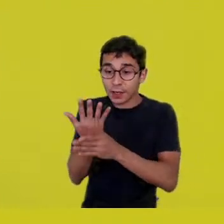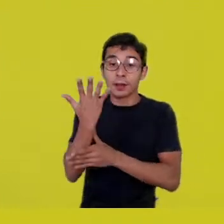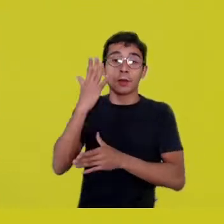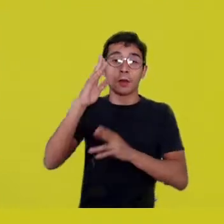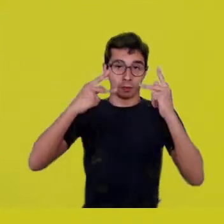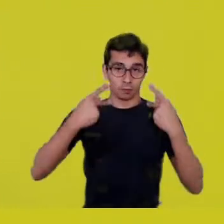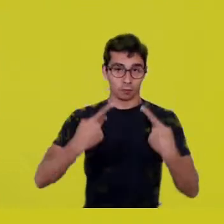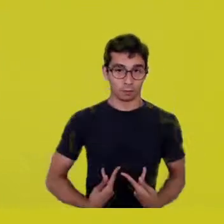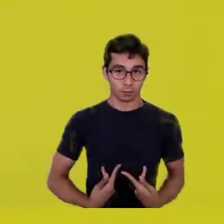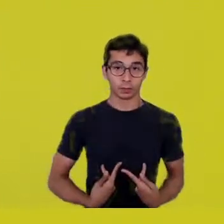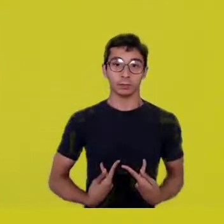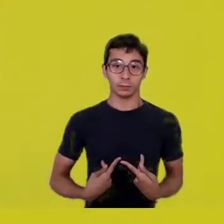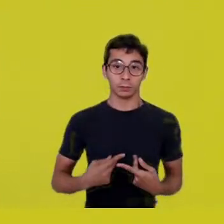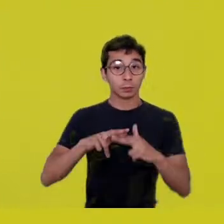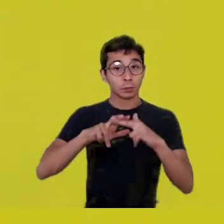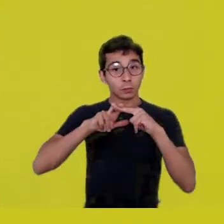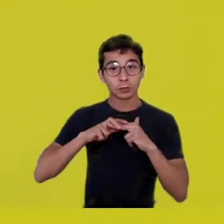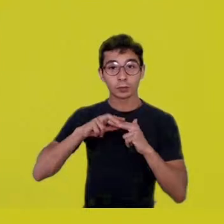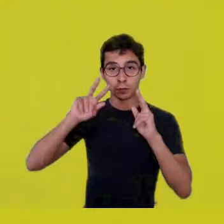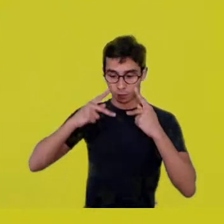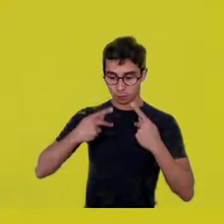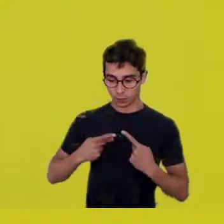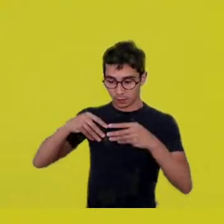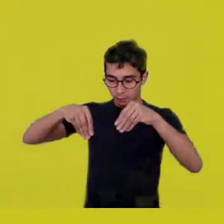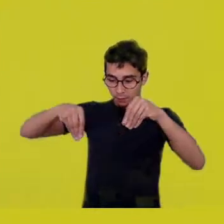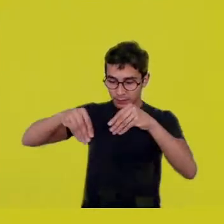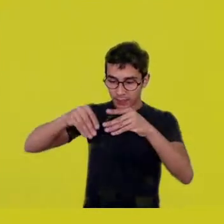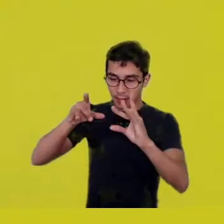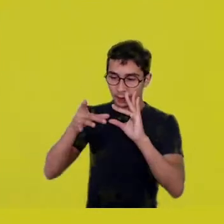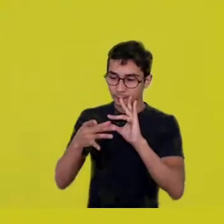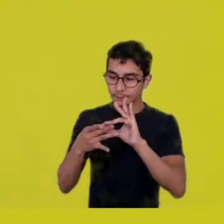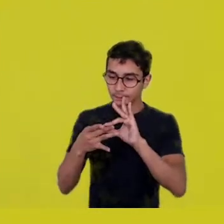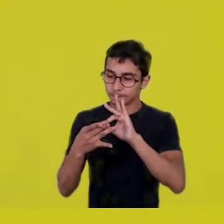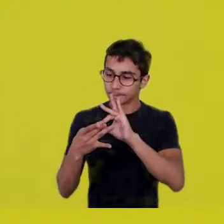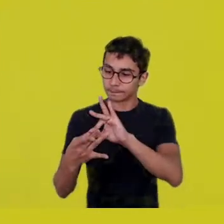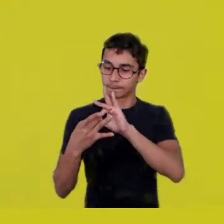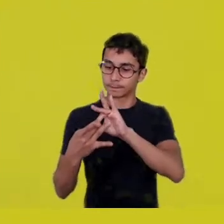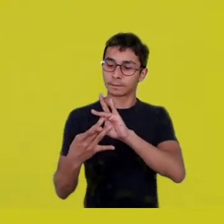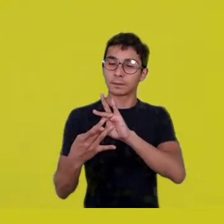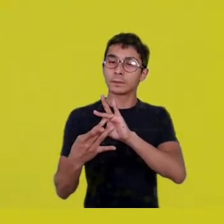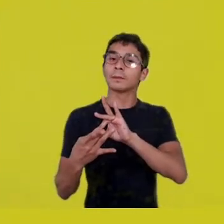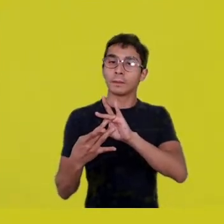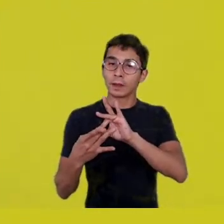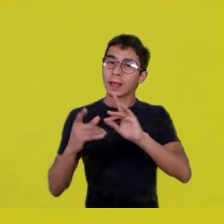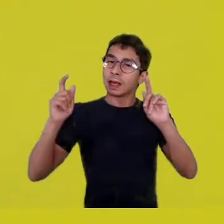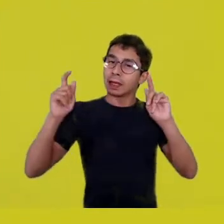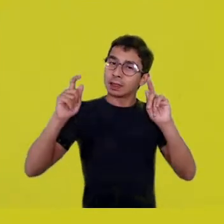and this communion with Earth is what can save us from the dystopia